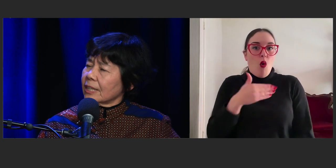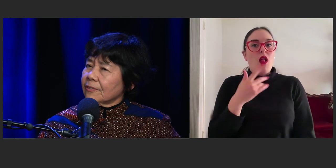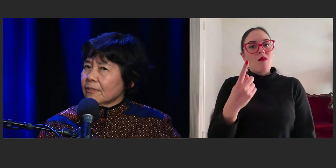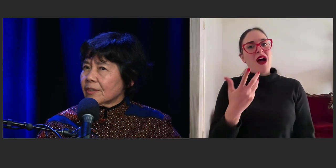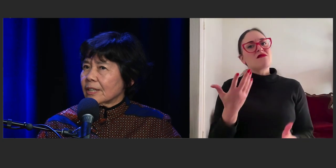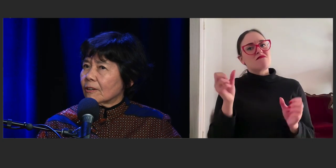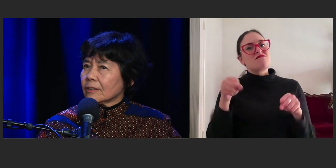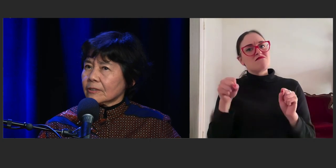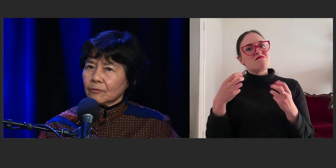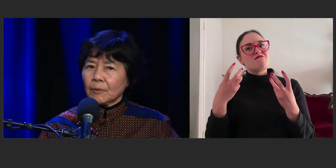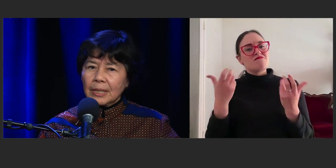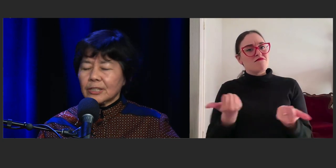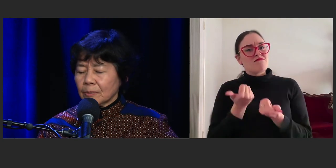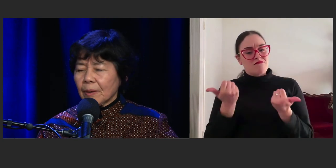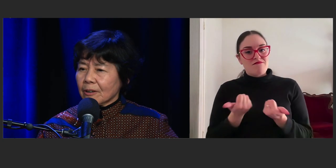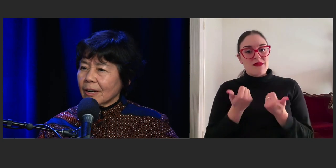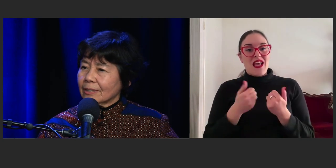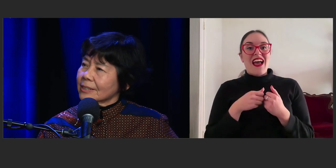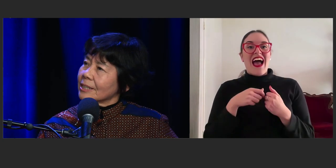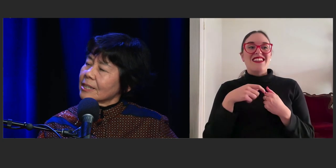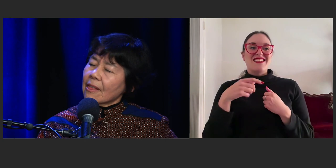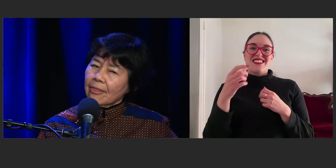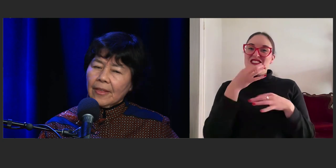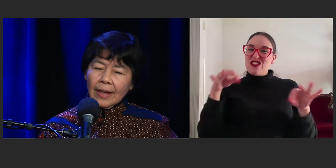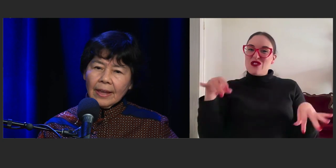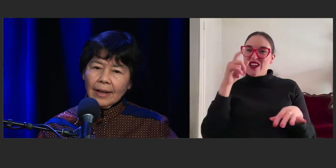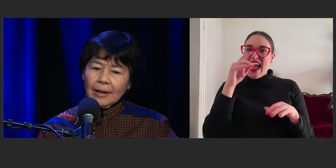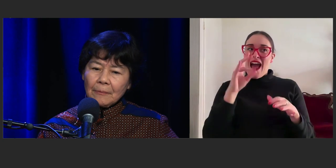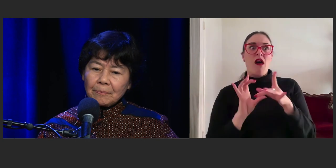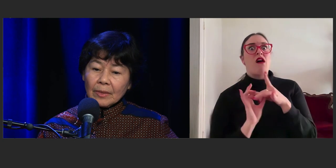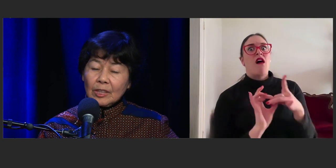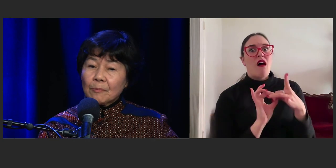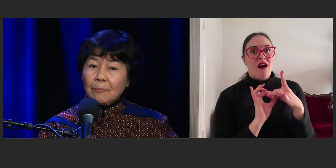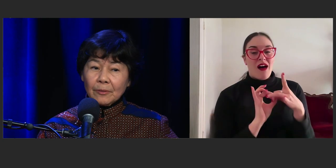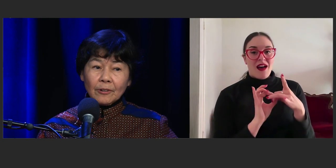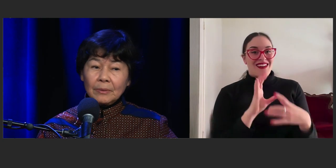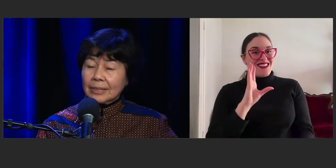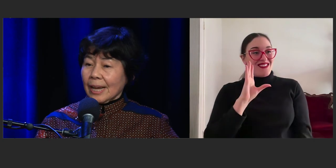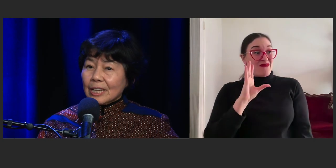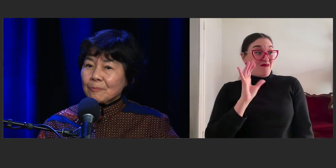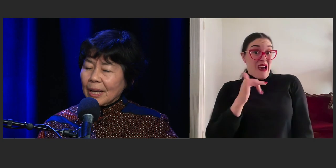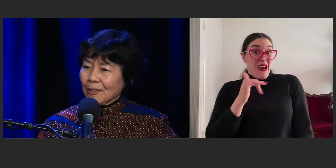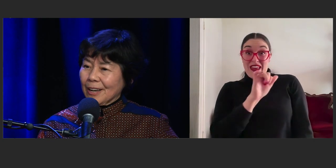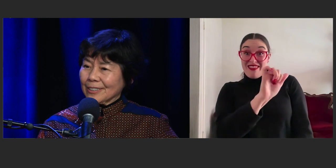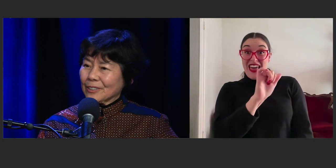and even if they're not from an Asian background, they might be from an Italian background